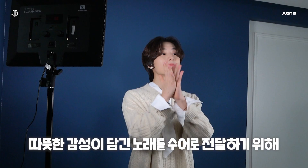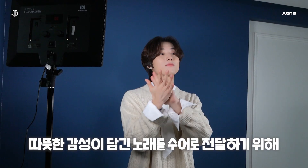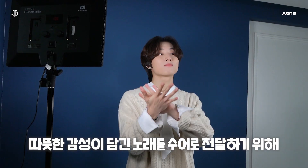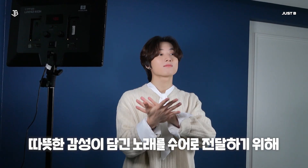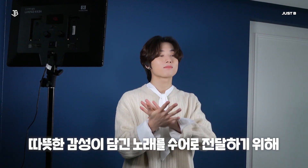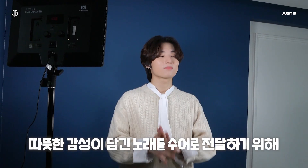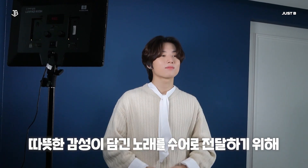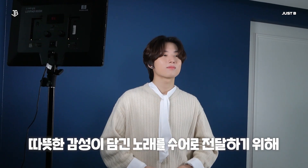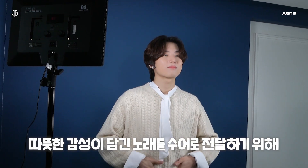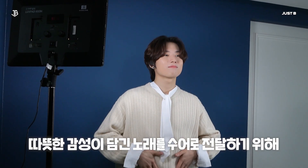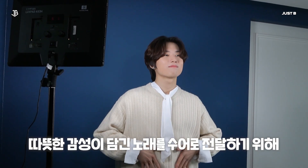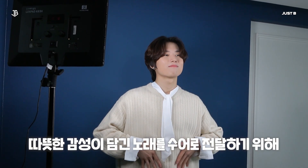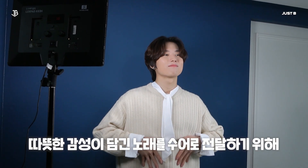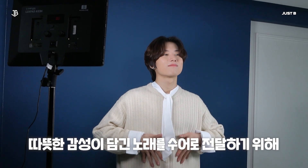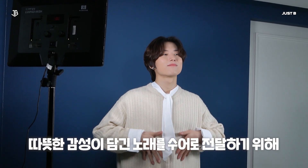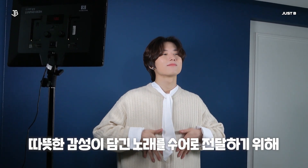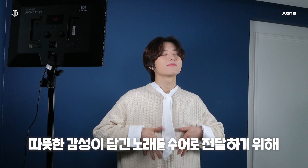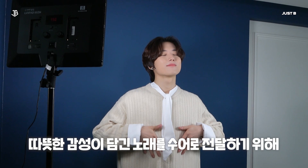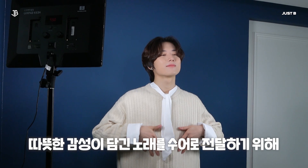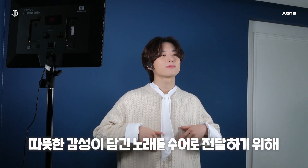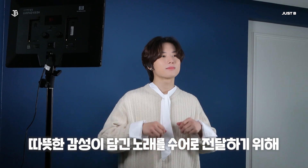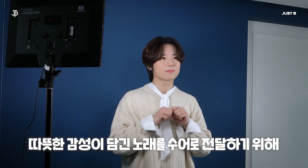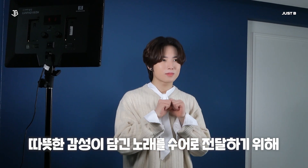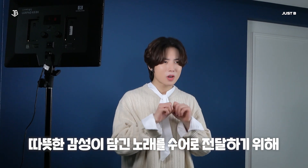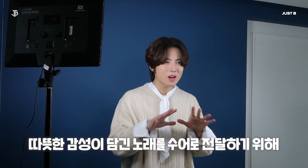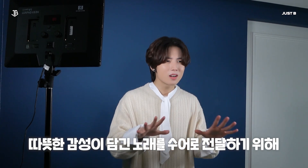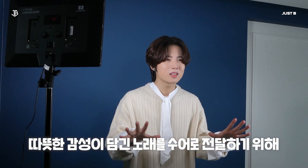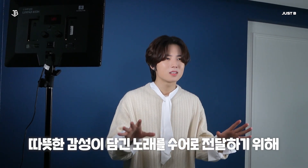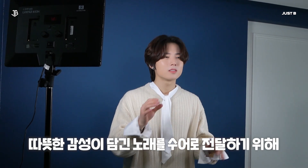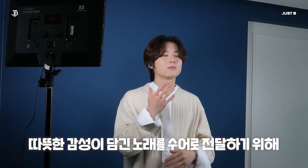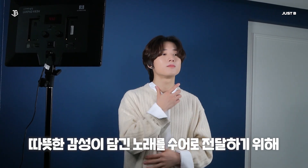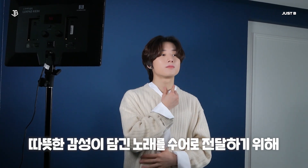[In order to communicate the song's warmth through sign language,]